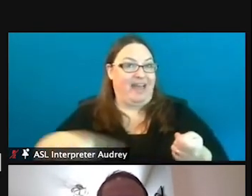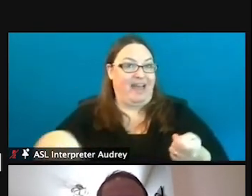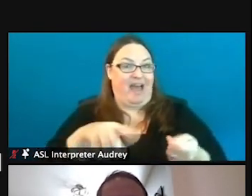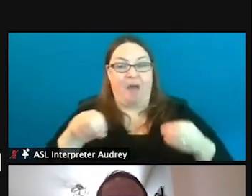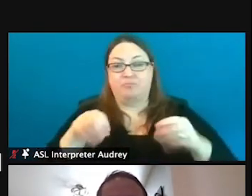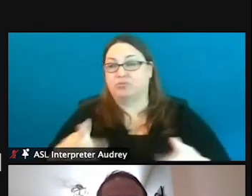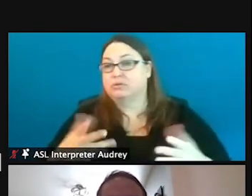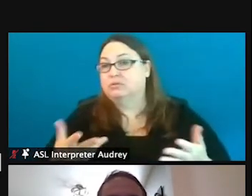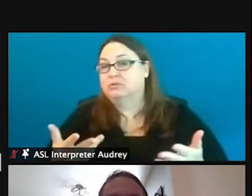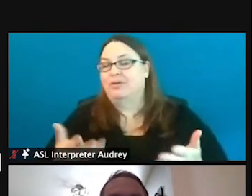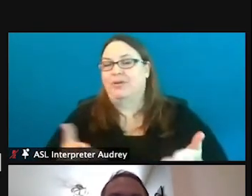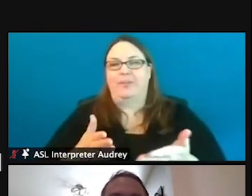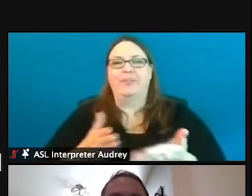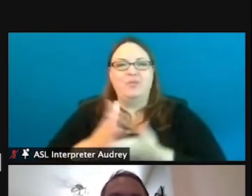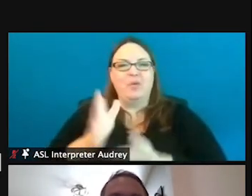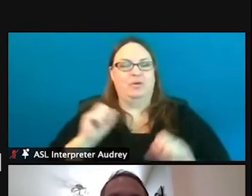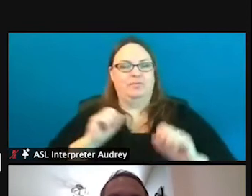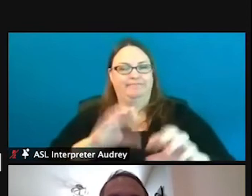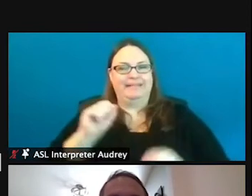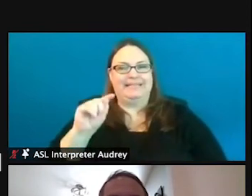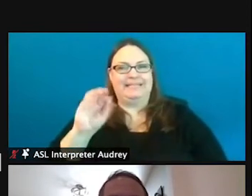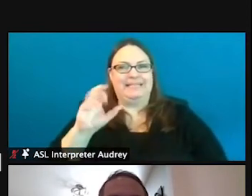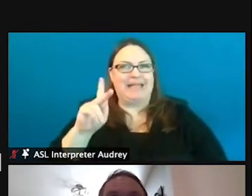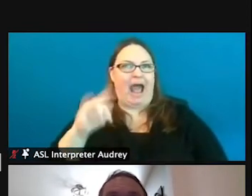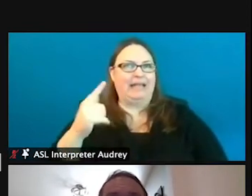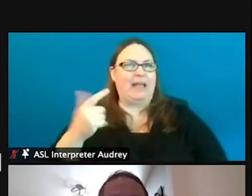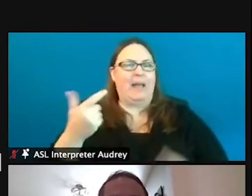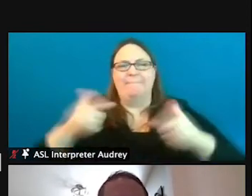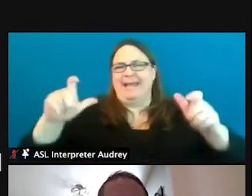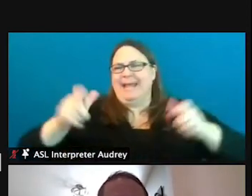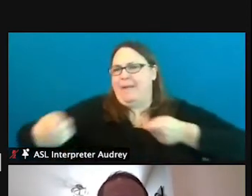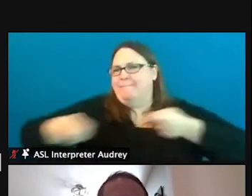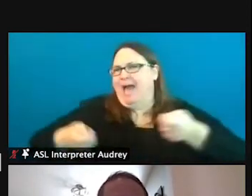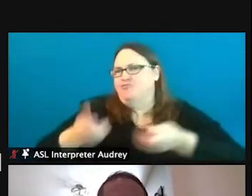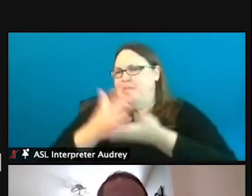is through stocking. That's a big management tool for us.